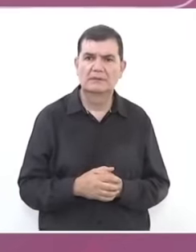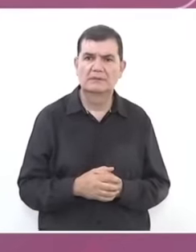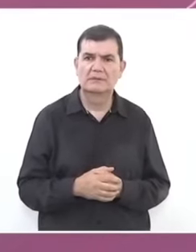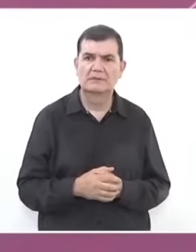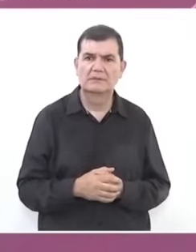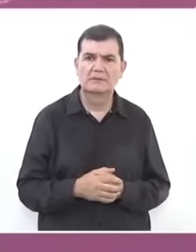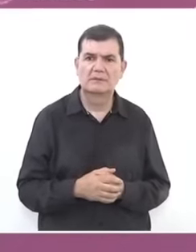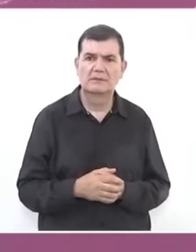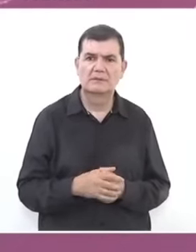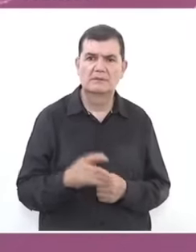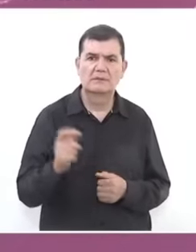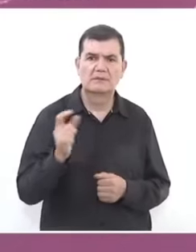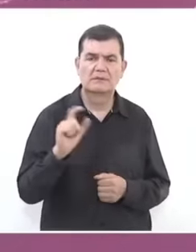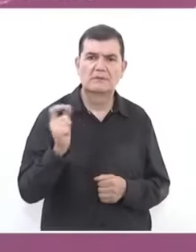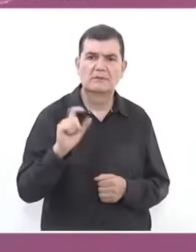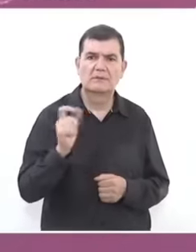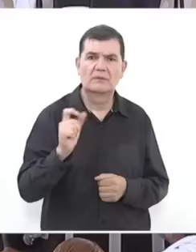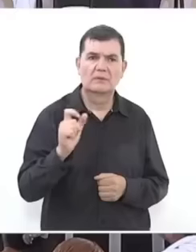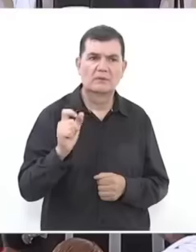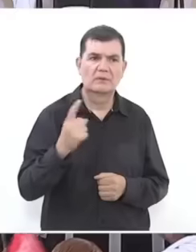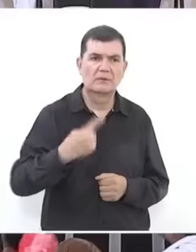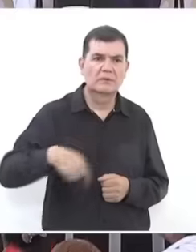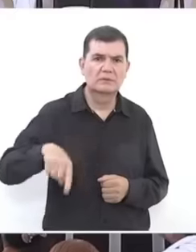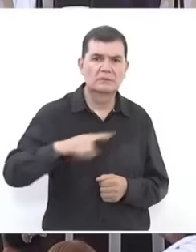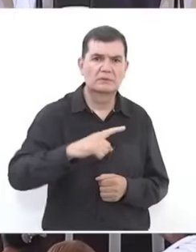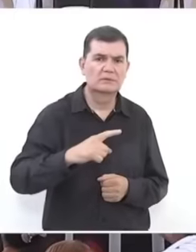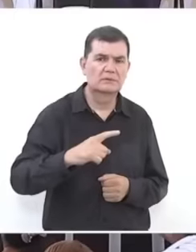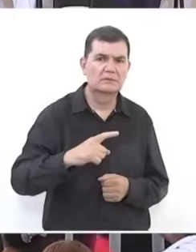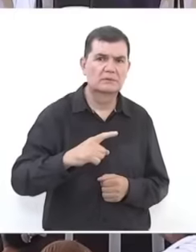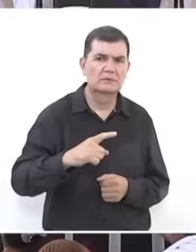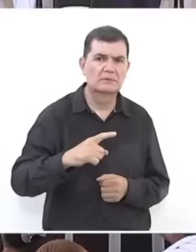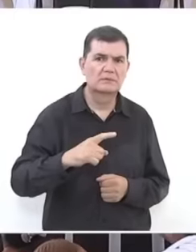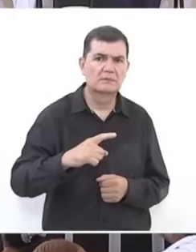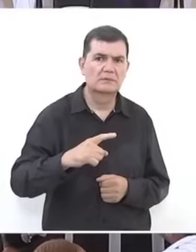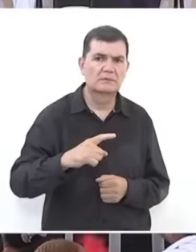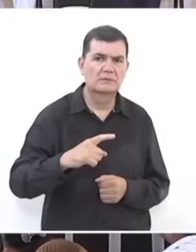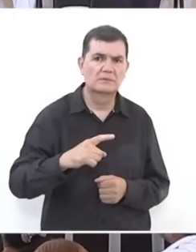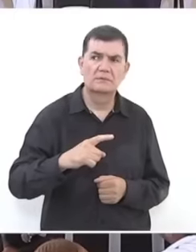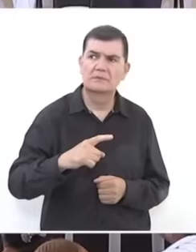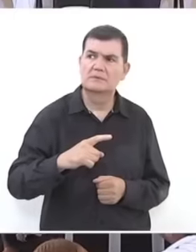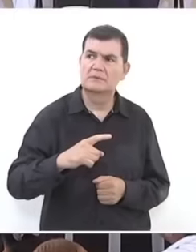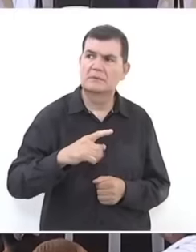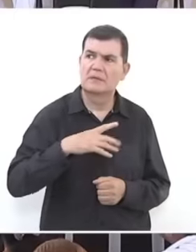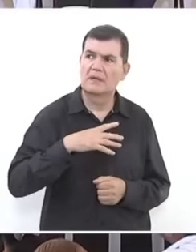when we were looking for change